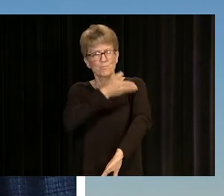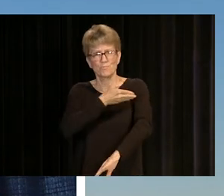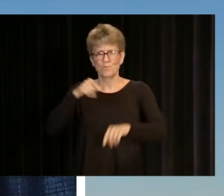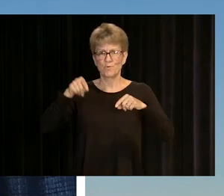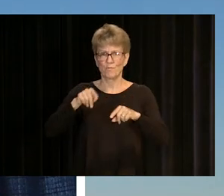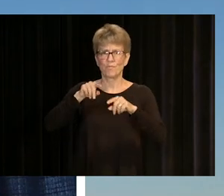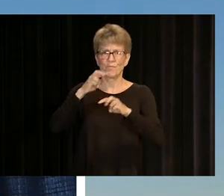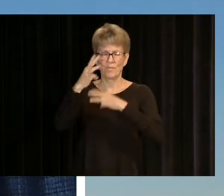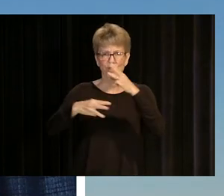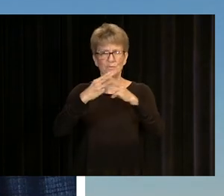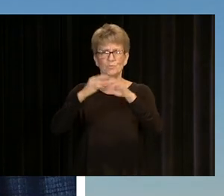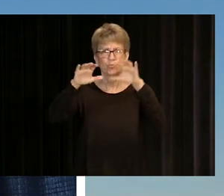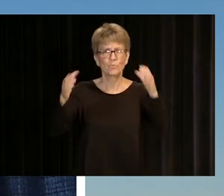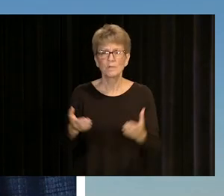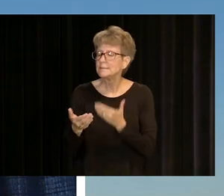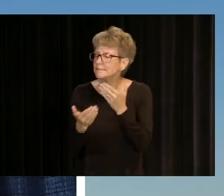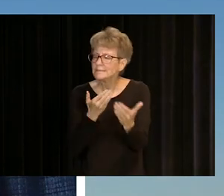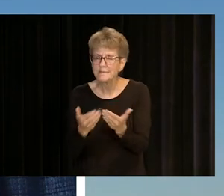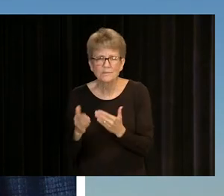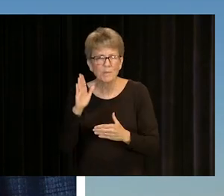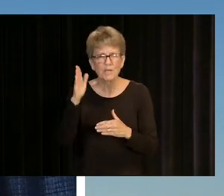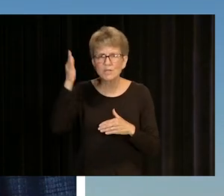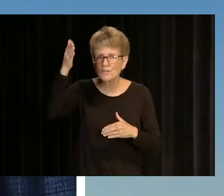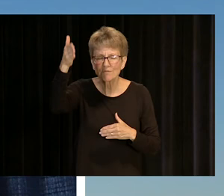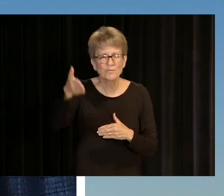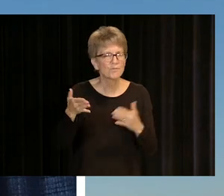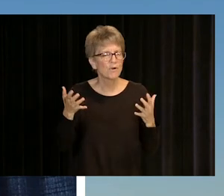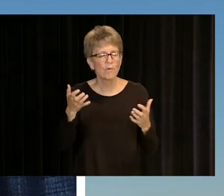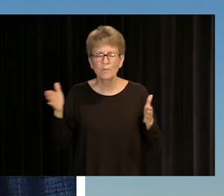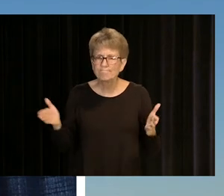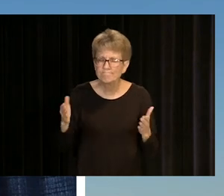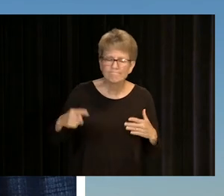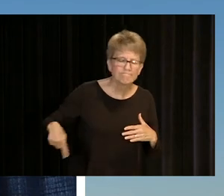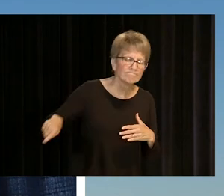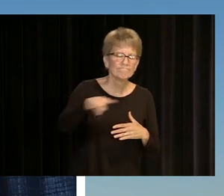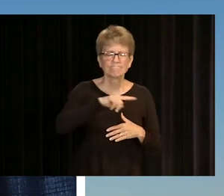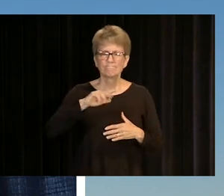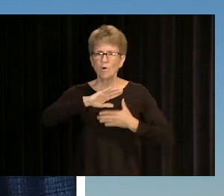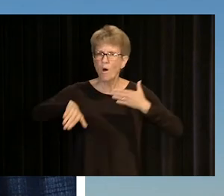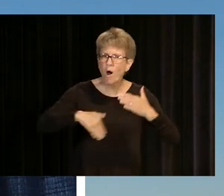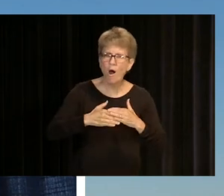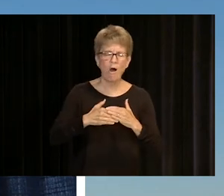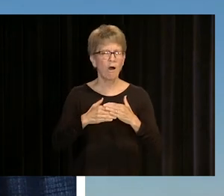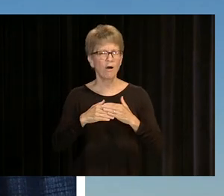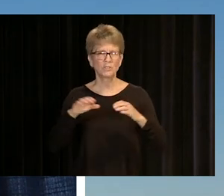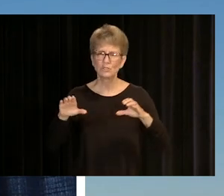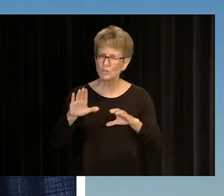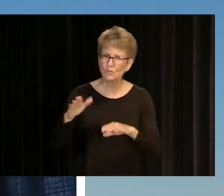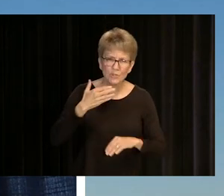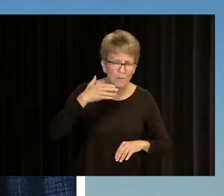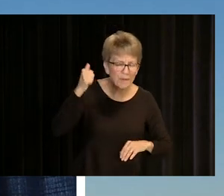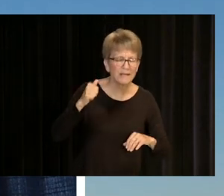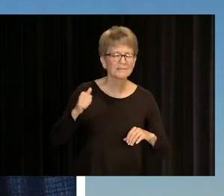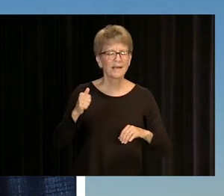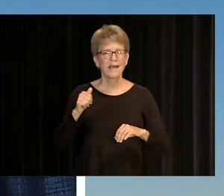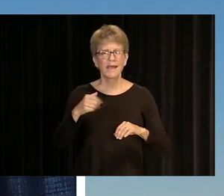TO MAKE IT A BETTER PLACE. SO REGARDLESS OF WHERE ALL OF YOU END UP, I WANT TO ENCOURAGE ALL OF YOU TO DO YOUR PART,